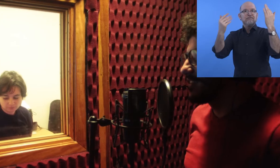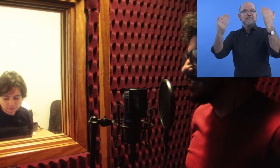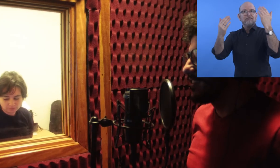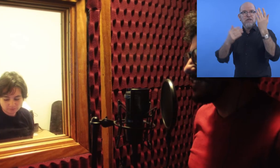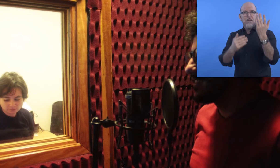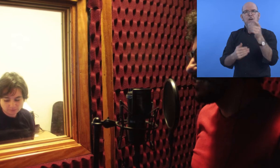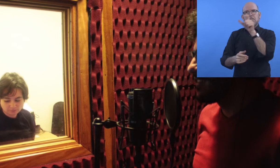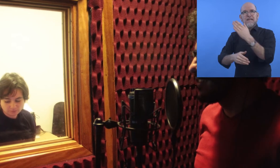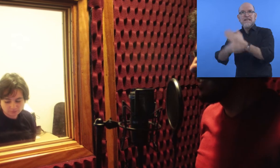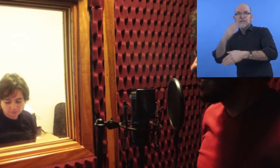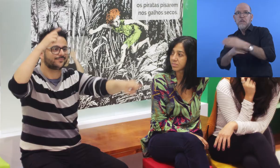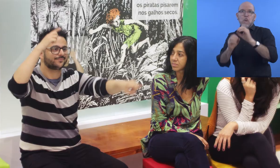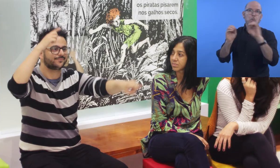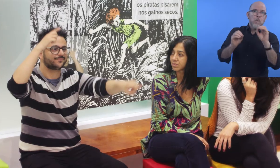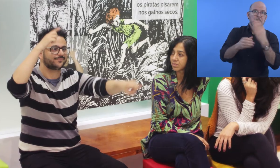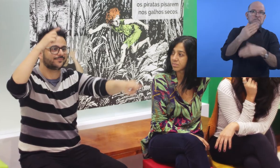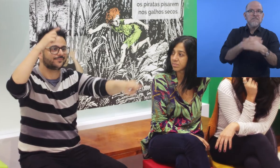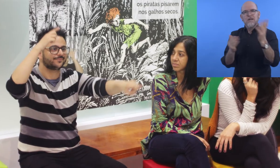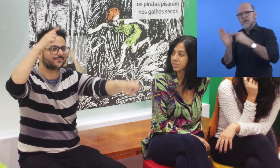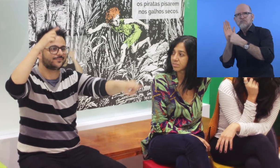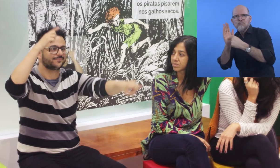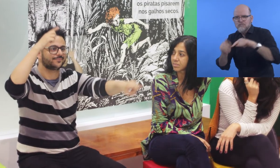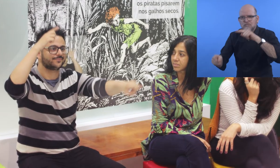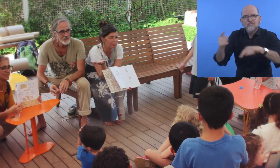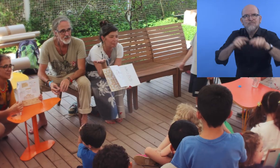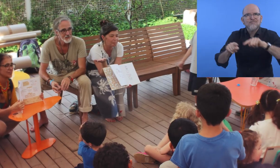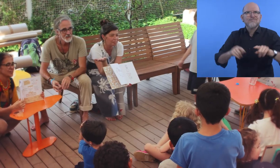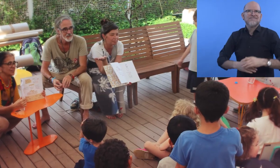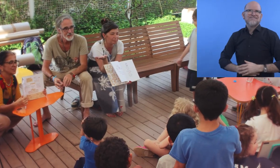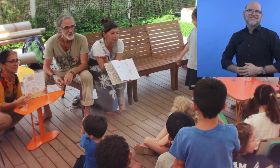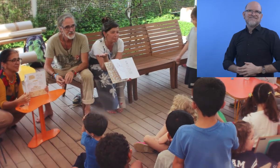inclusive readings for people with and without disabilities.